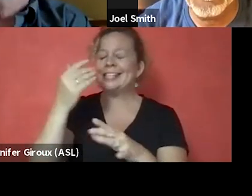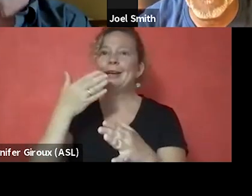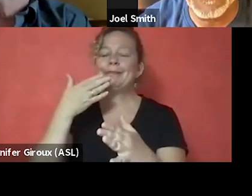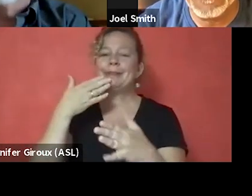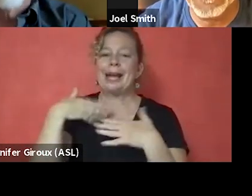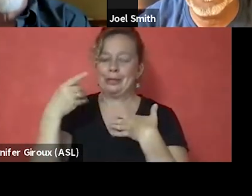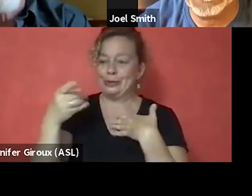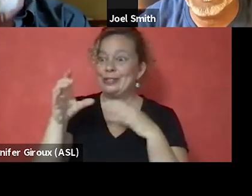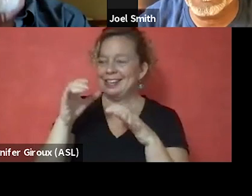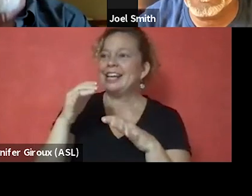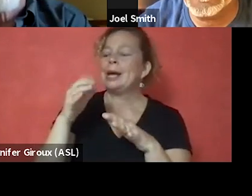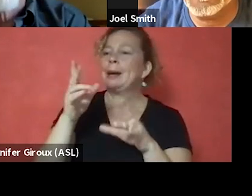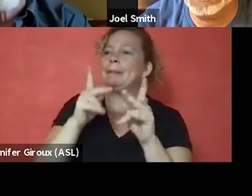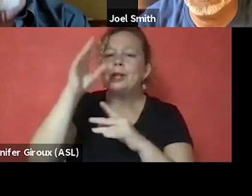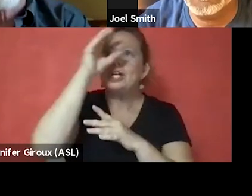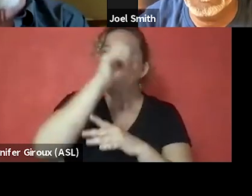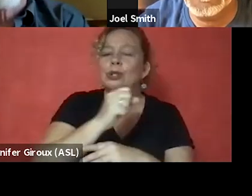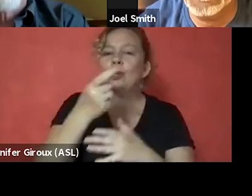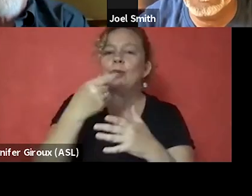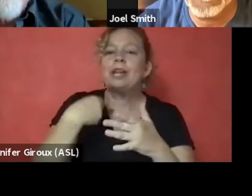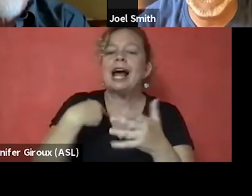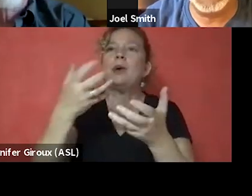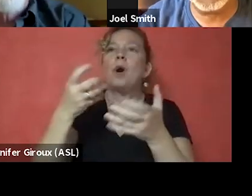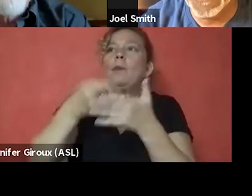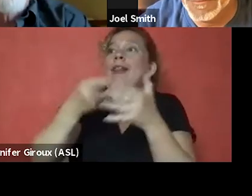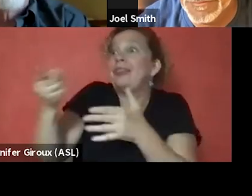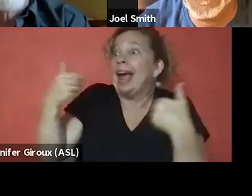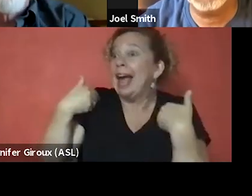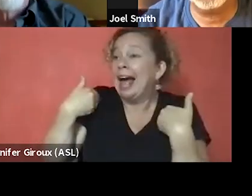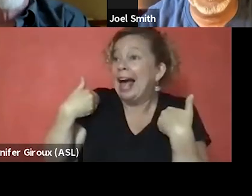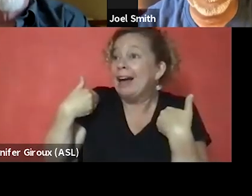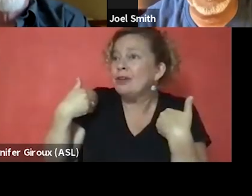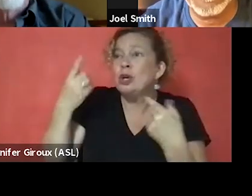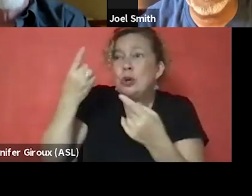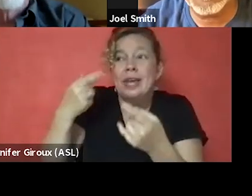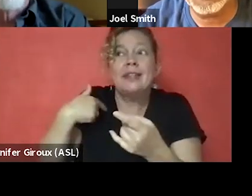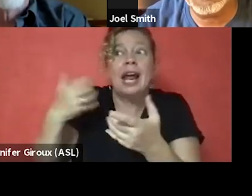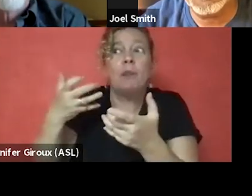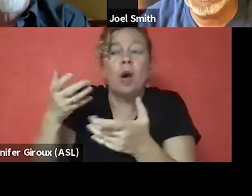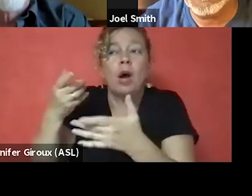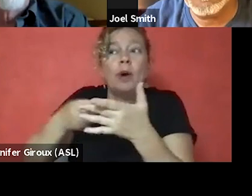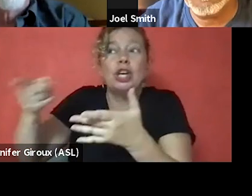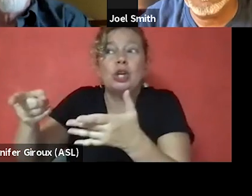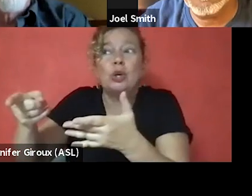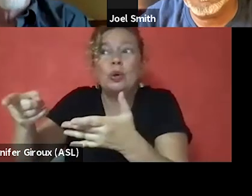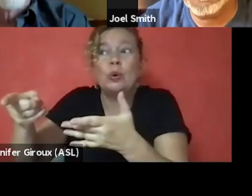which is, I think people assumed I want what they have. You think that I want what you've given, what you're offering me.